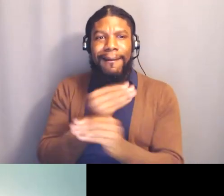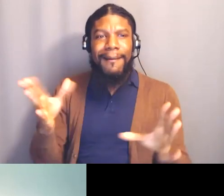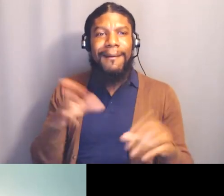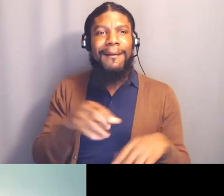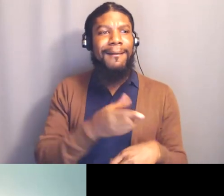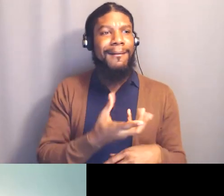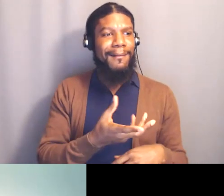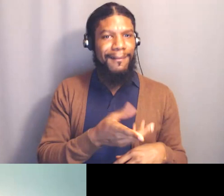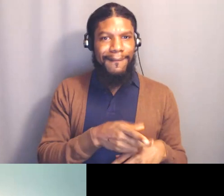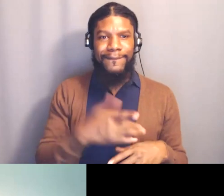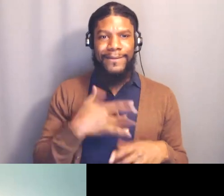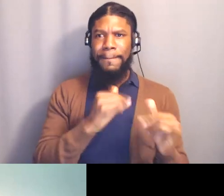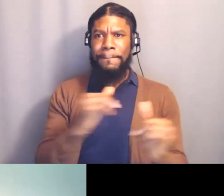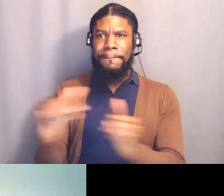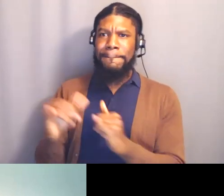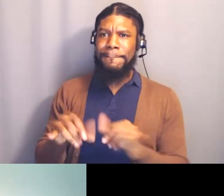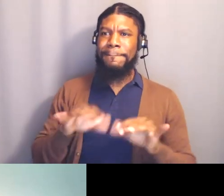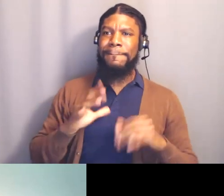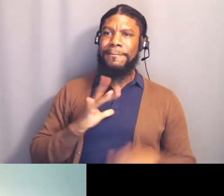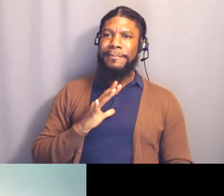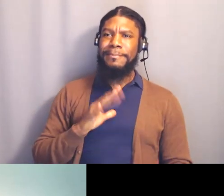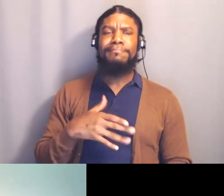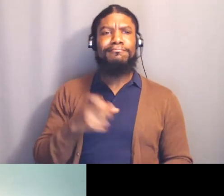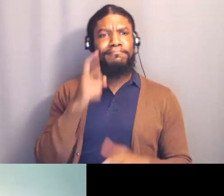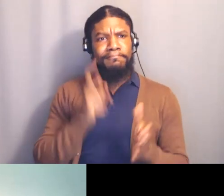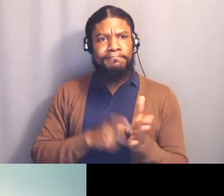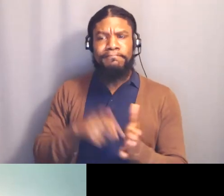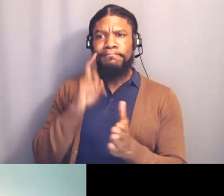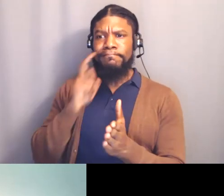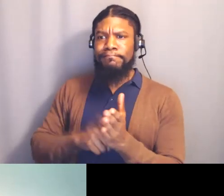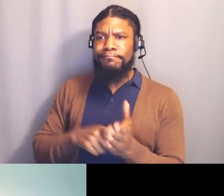so I just want to like acknowledge the collective spirit